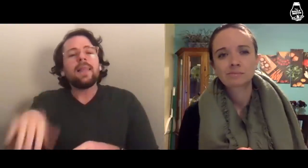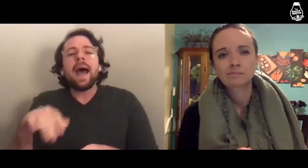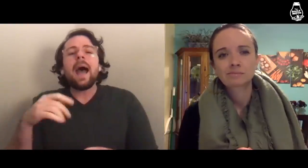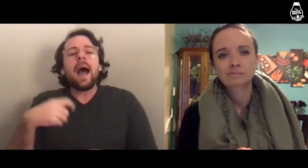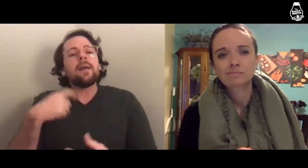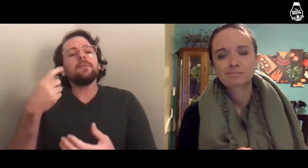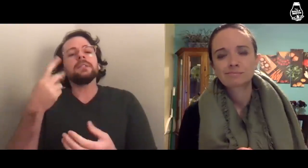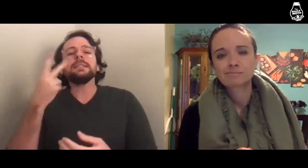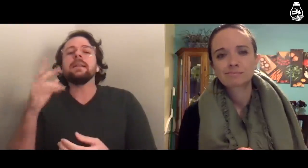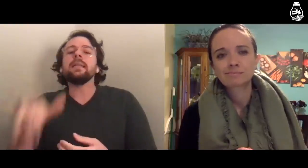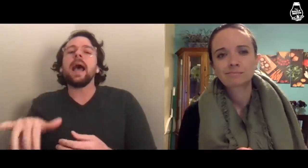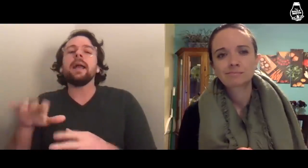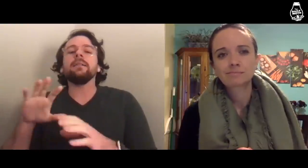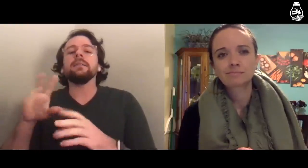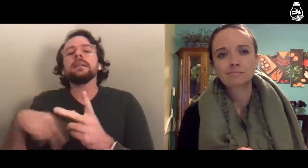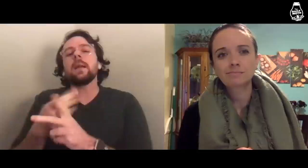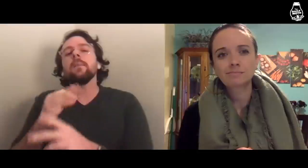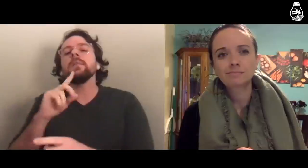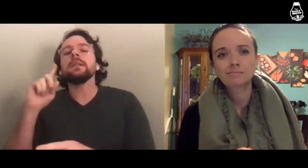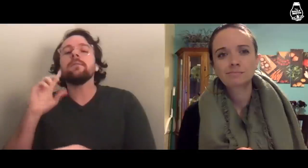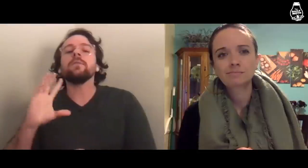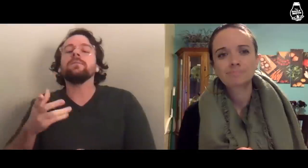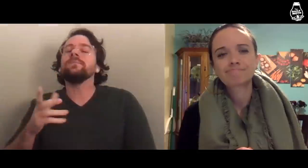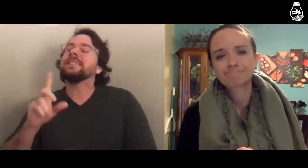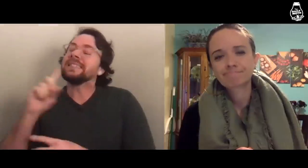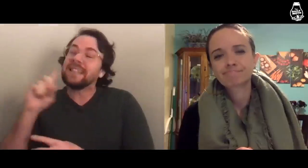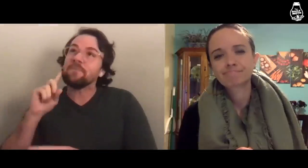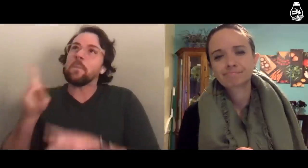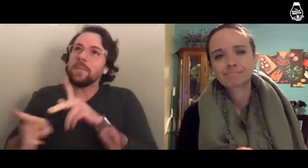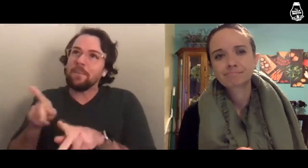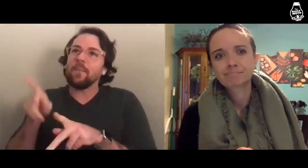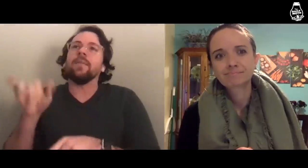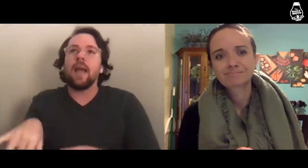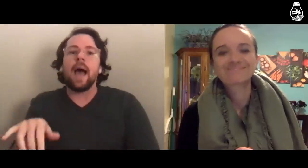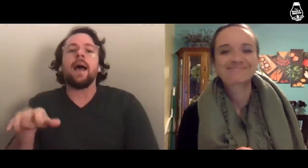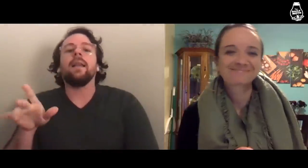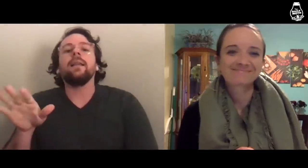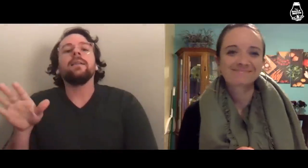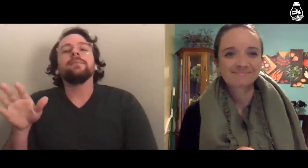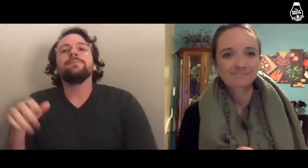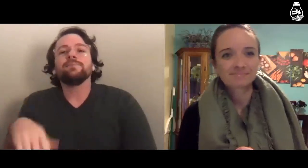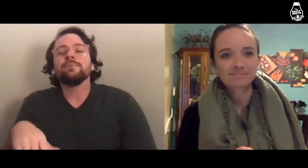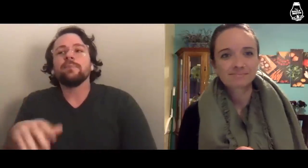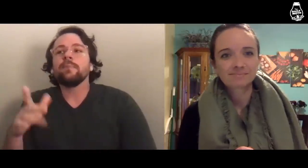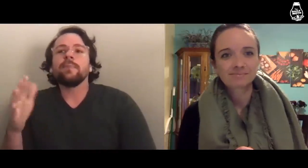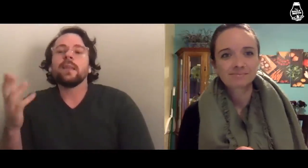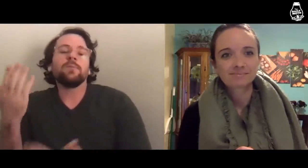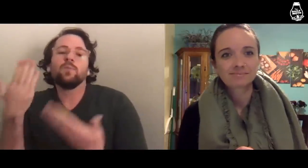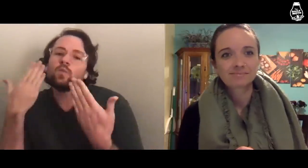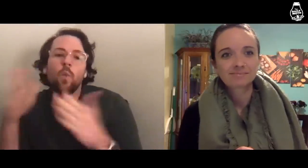I’ve been seeing those types of Deaf people who don’t know